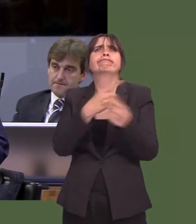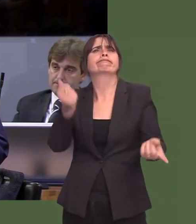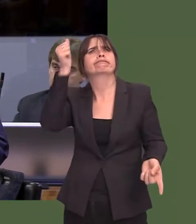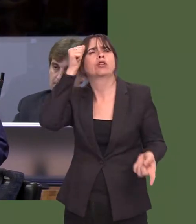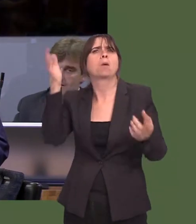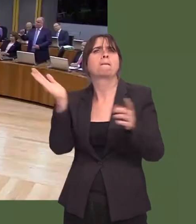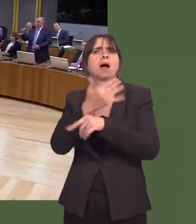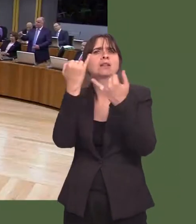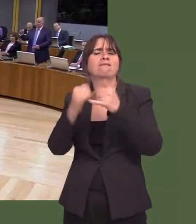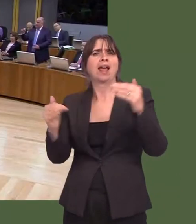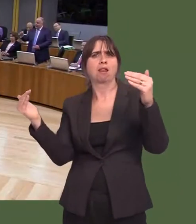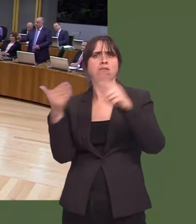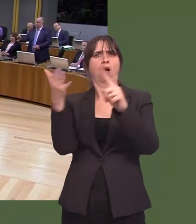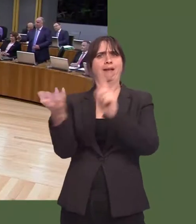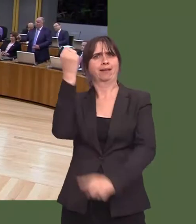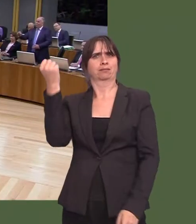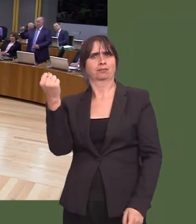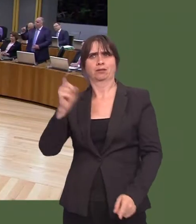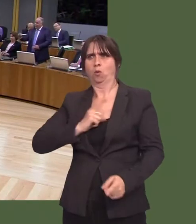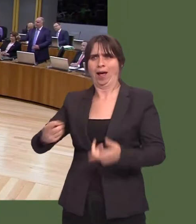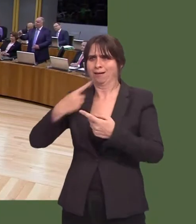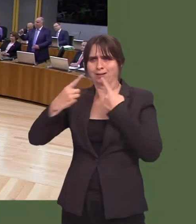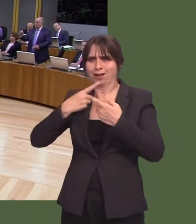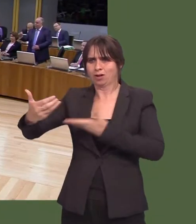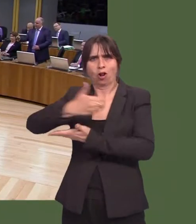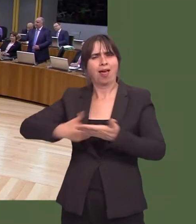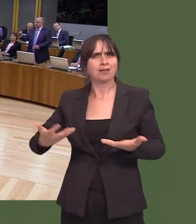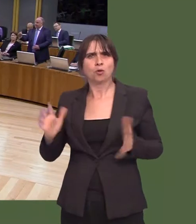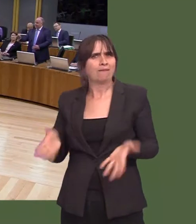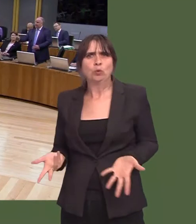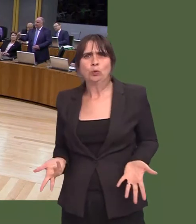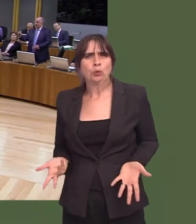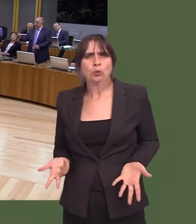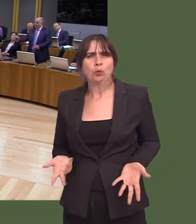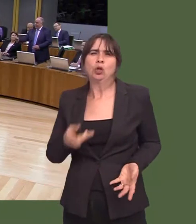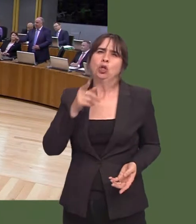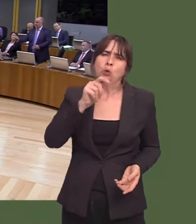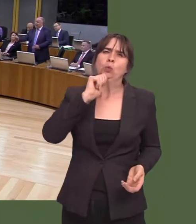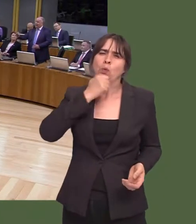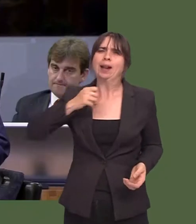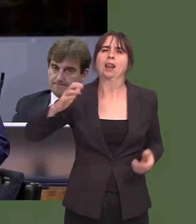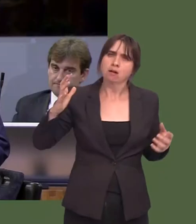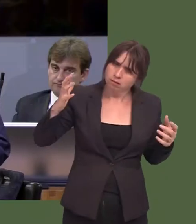I do put the question again to you: when will you hit that target here in Wales and will